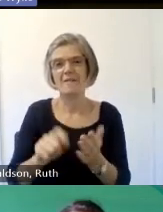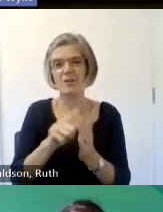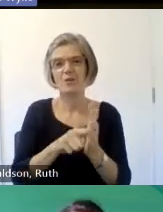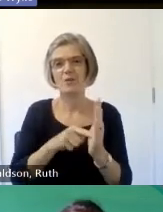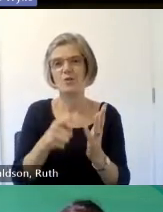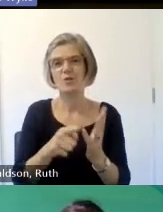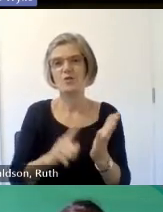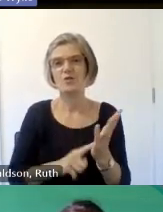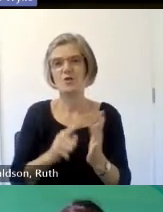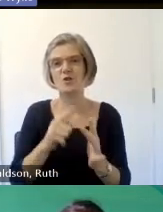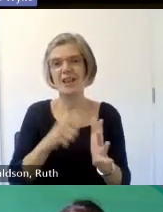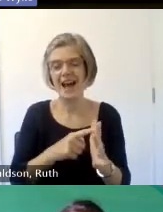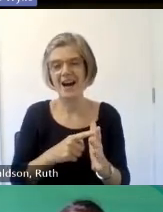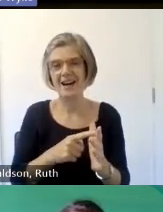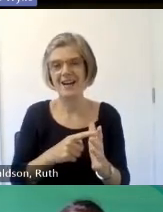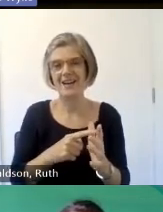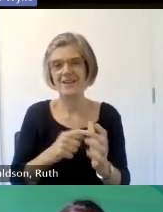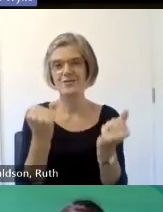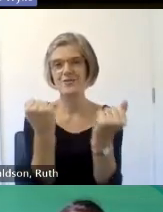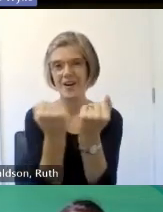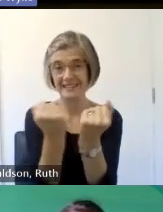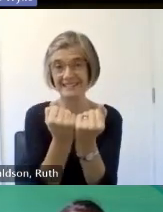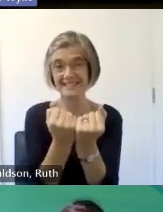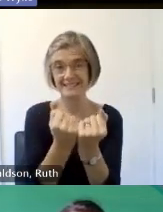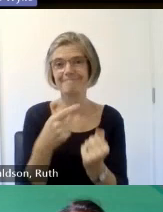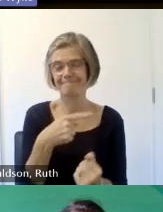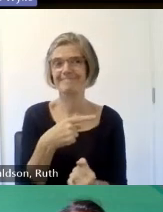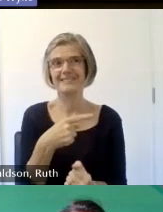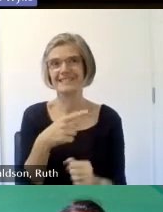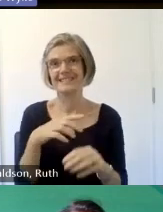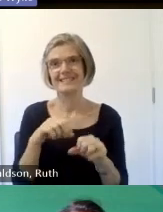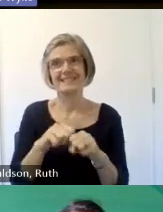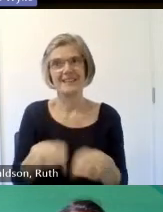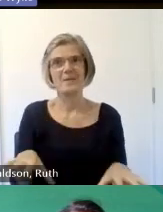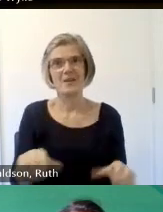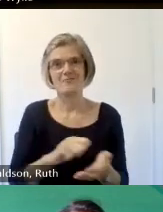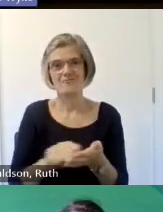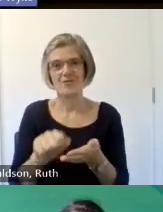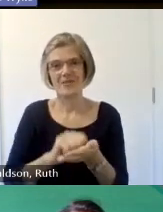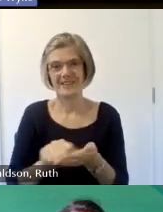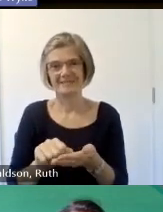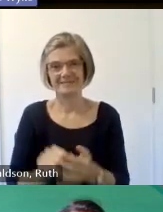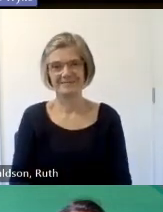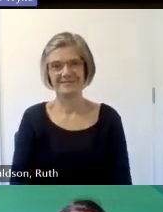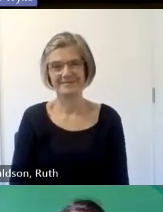in the room I feel like we could sort of bring this all together quite nicely okay so this is